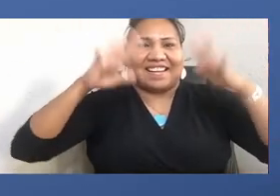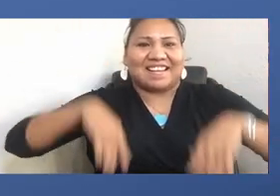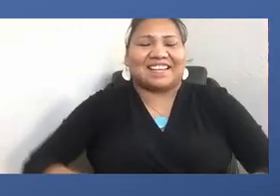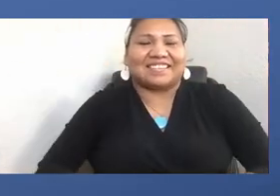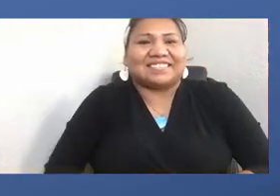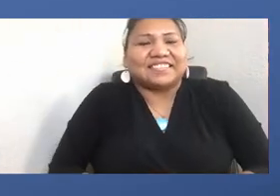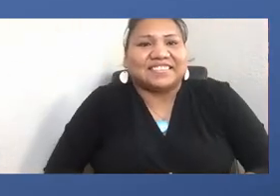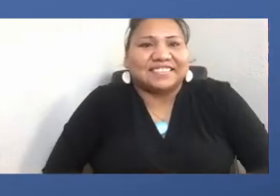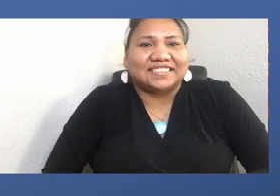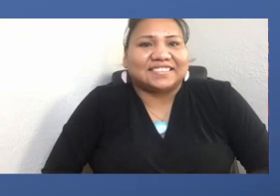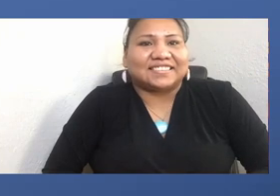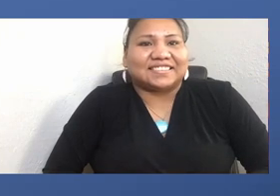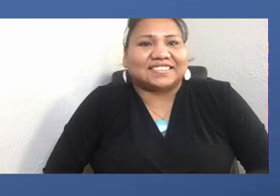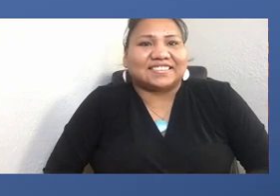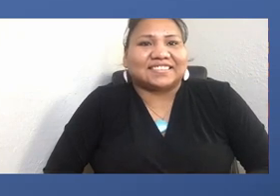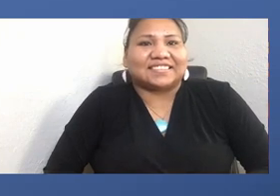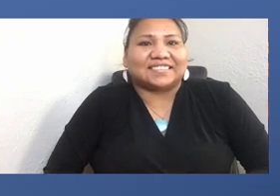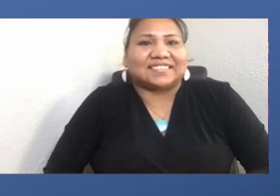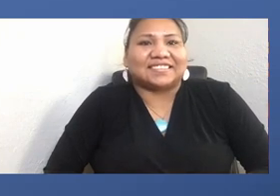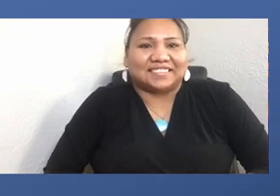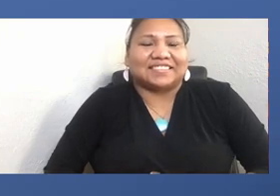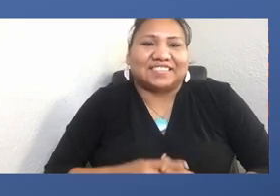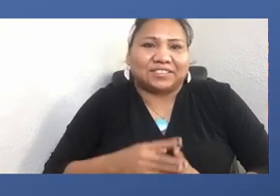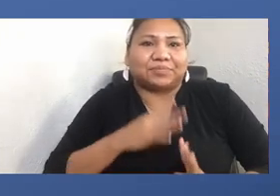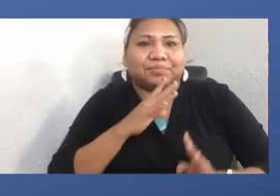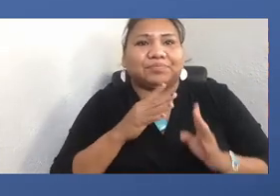Let's start the celebrations off by having you tell us